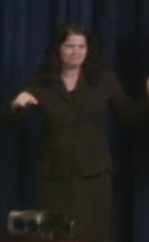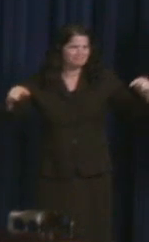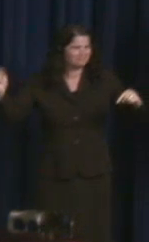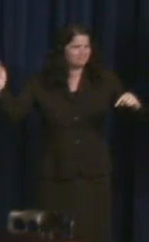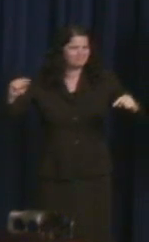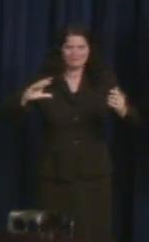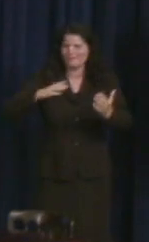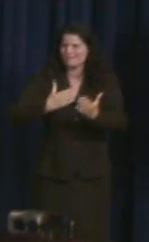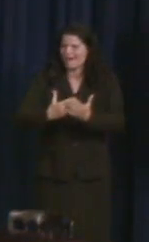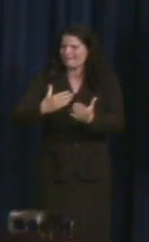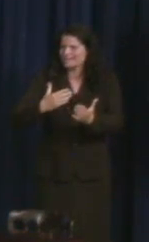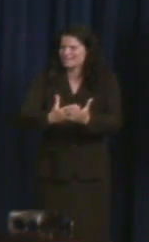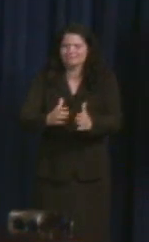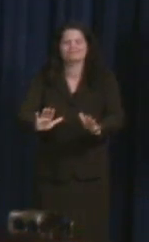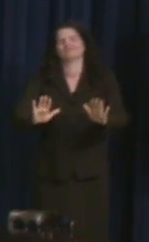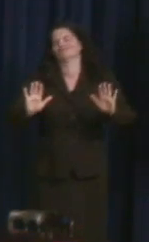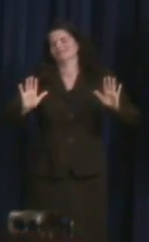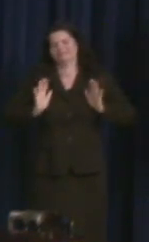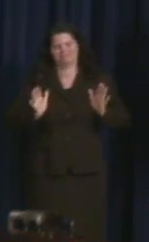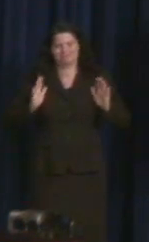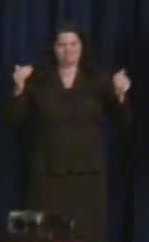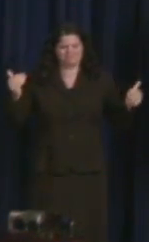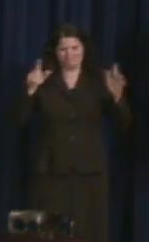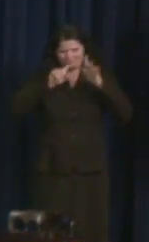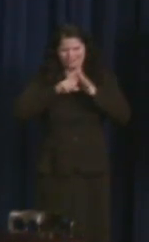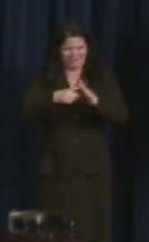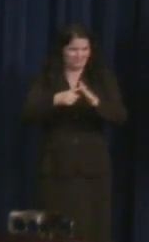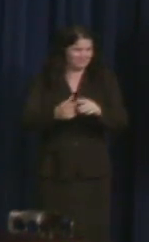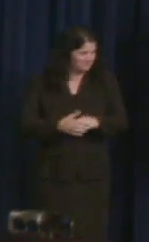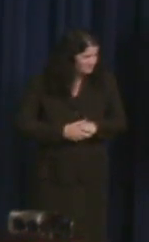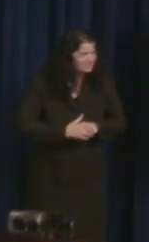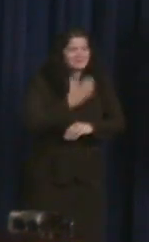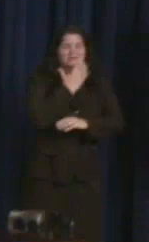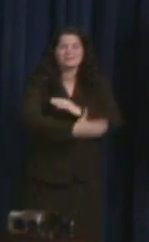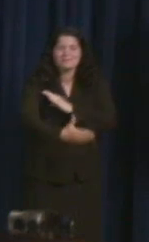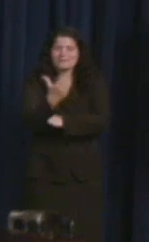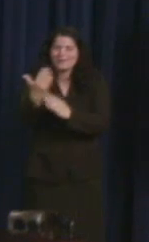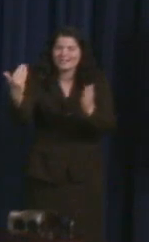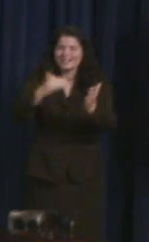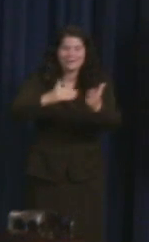So we can keep everything moving on time. Good morning again and welcome to the White House.